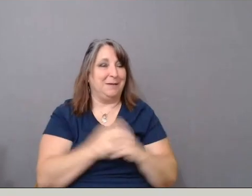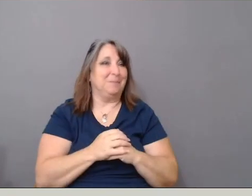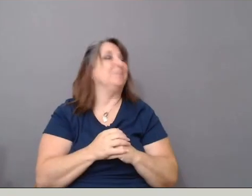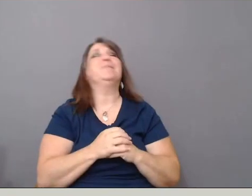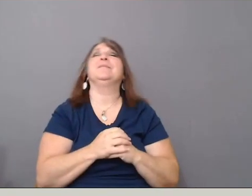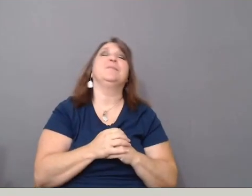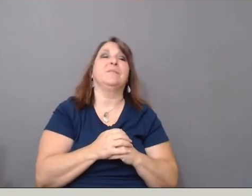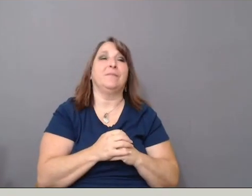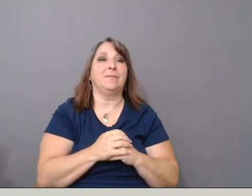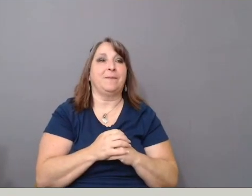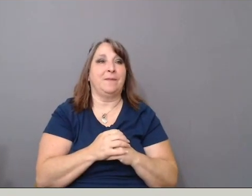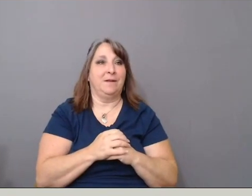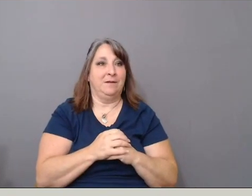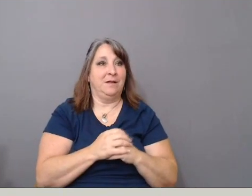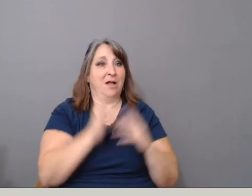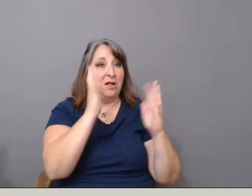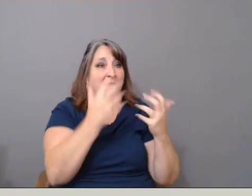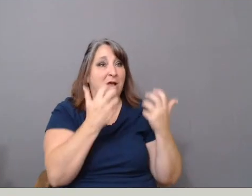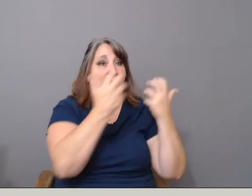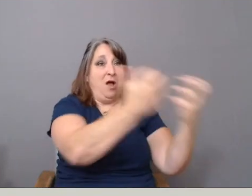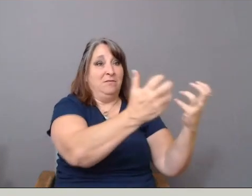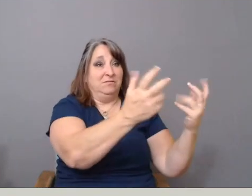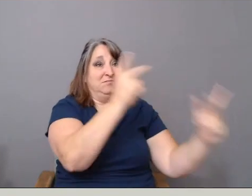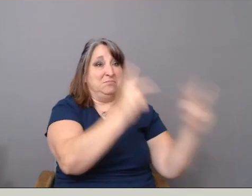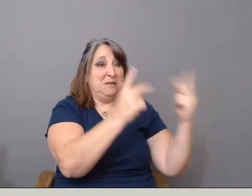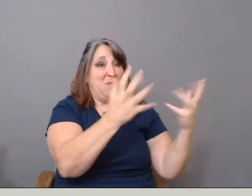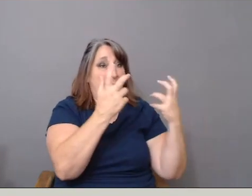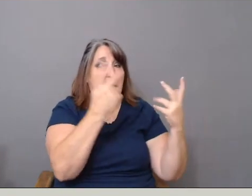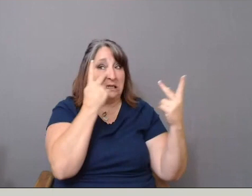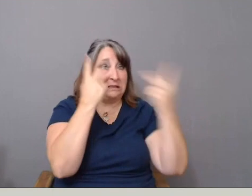They want to see the world represented.